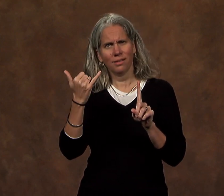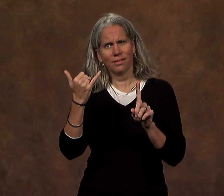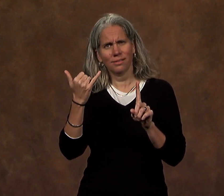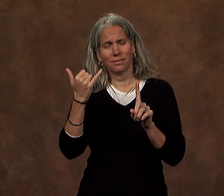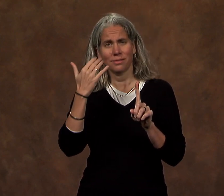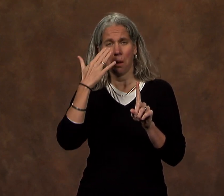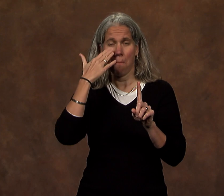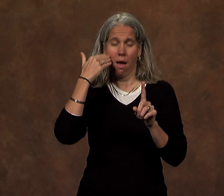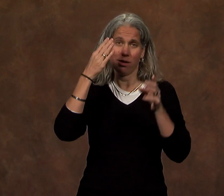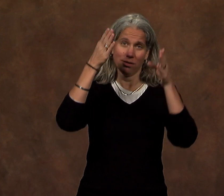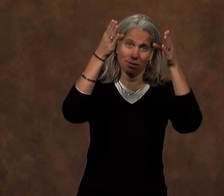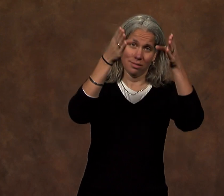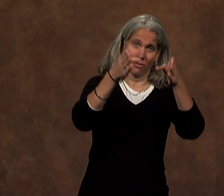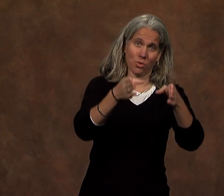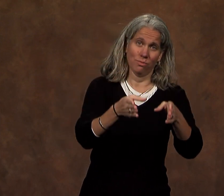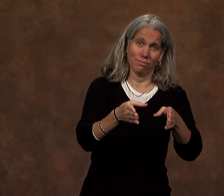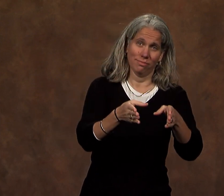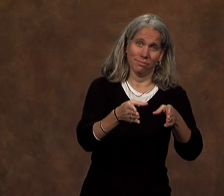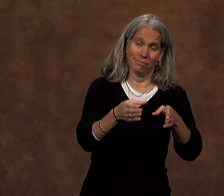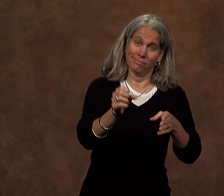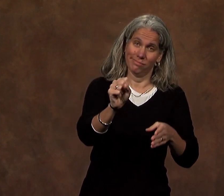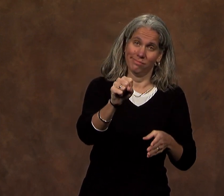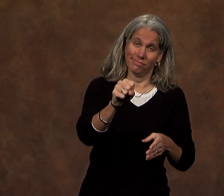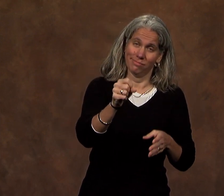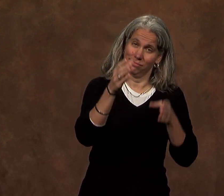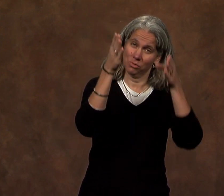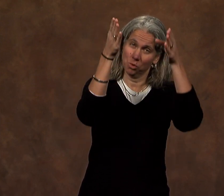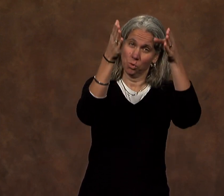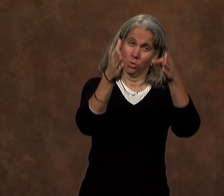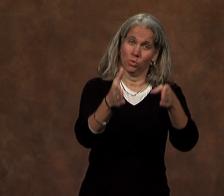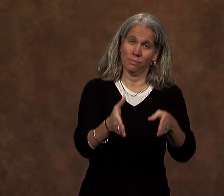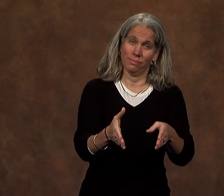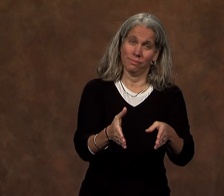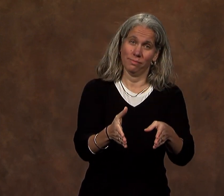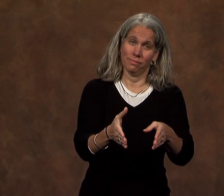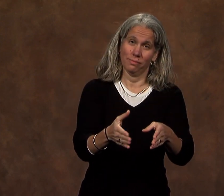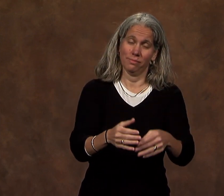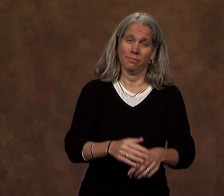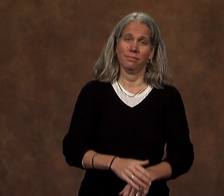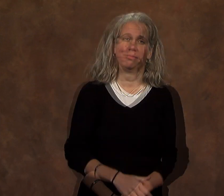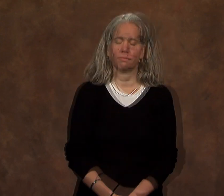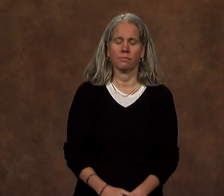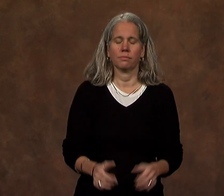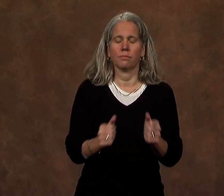It's great because of you. Yes, you.